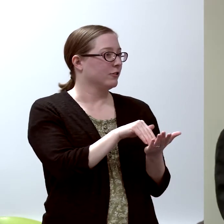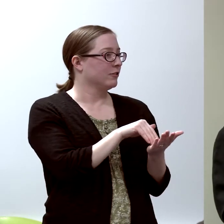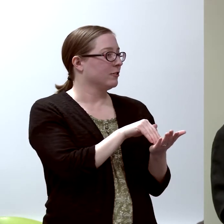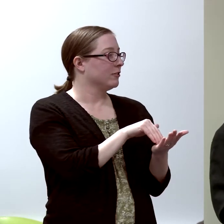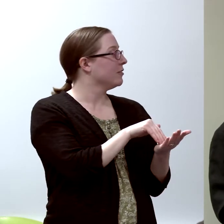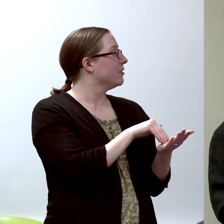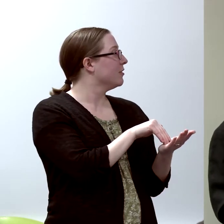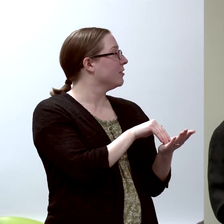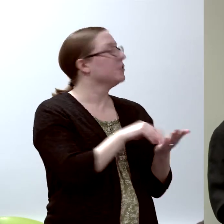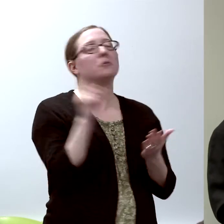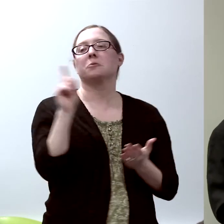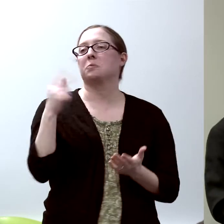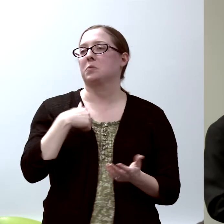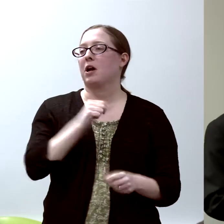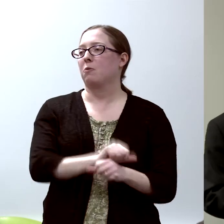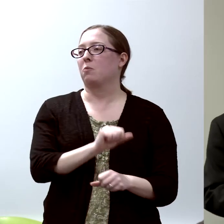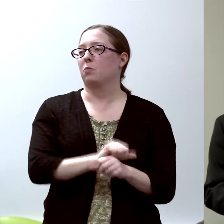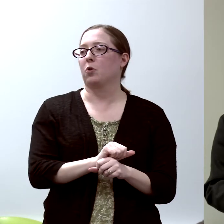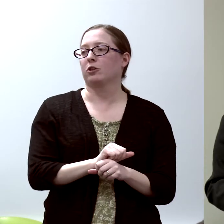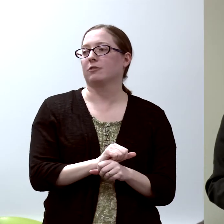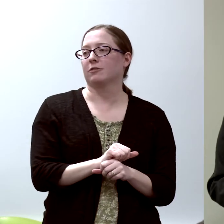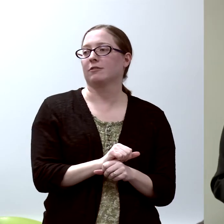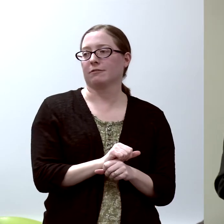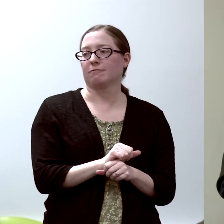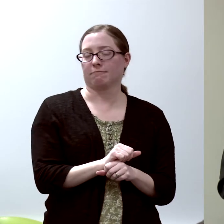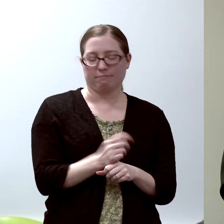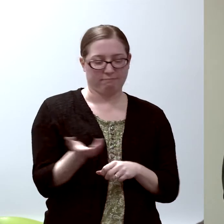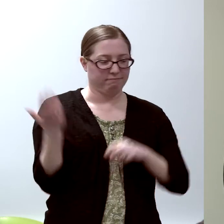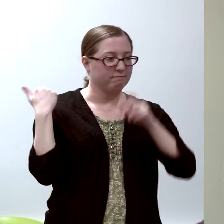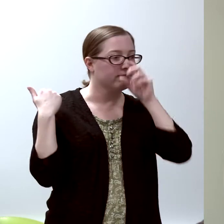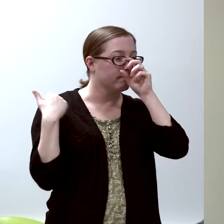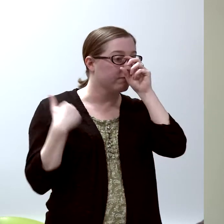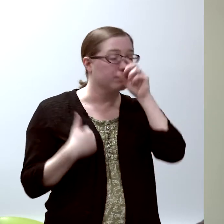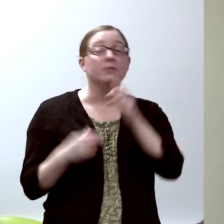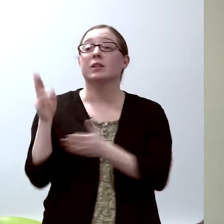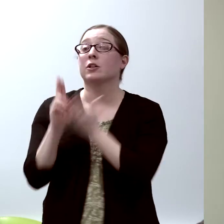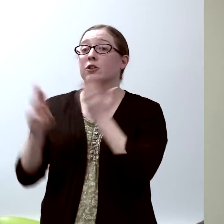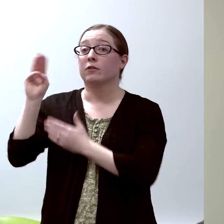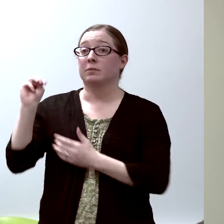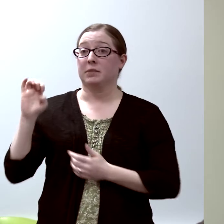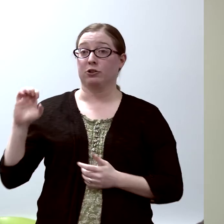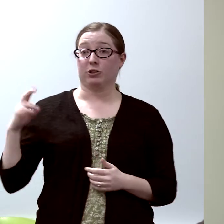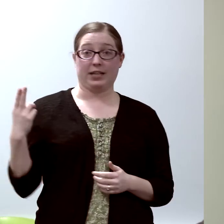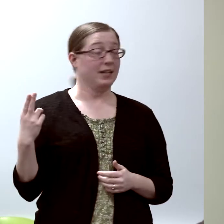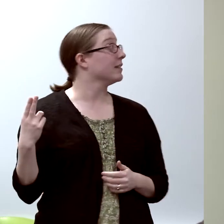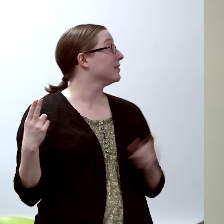that I had worked at. So there's one from the University of Michigan.